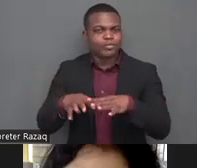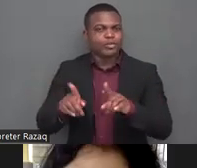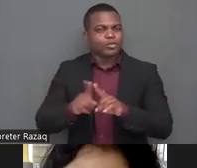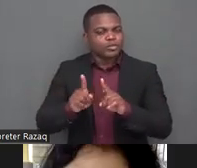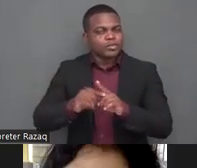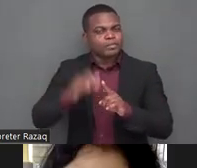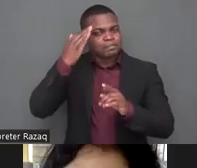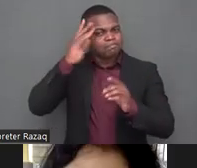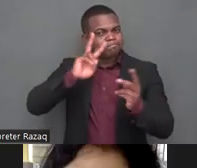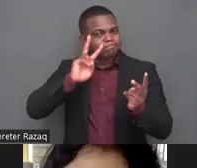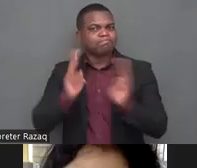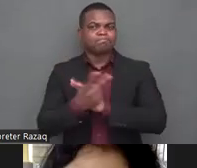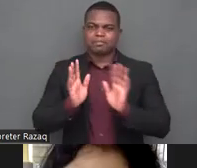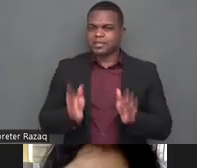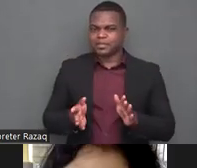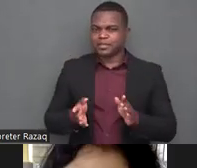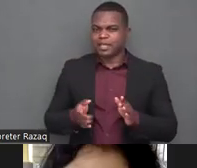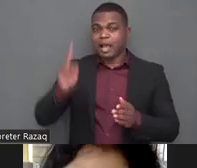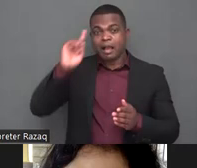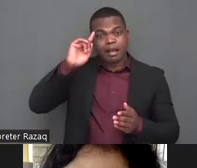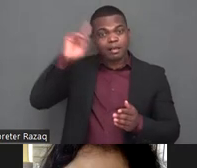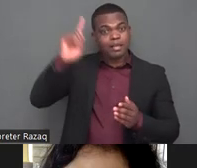and next um praveena it would be great to hear from you from